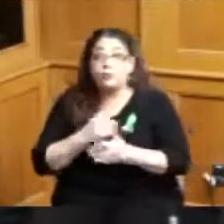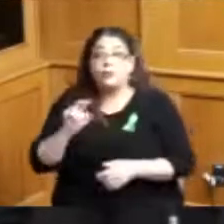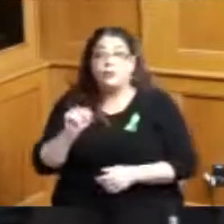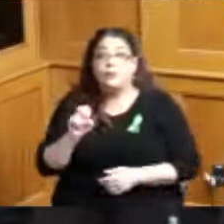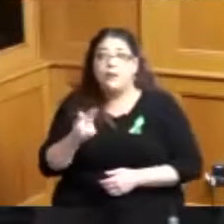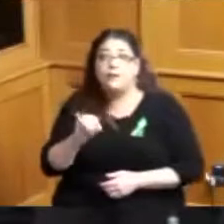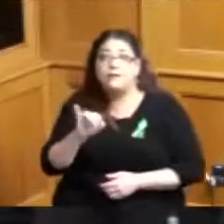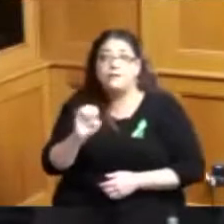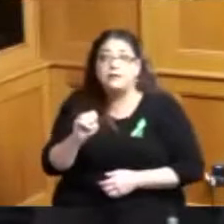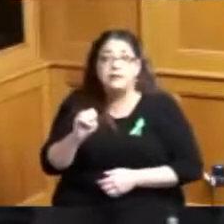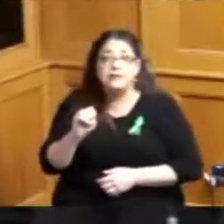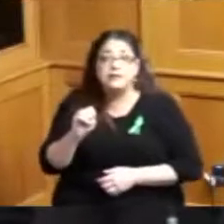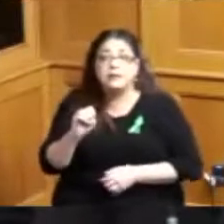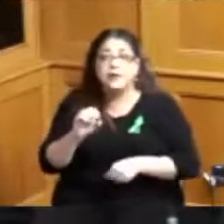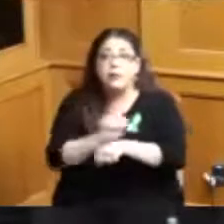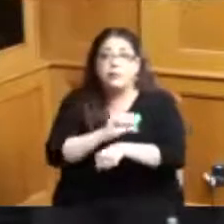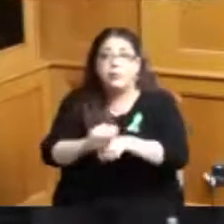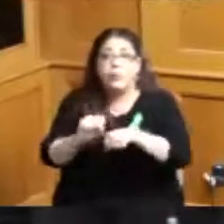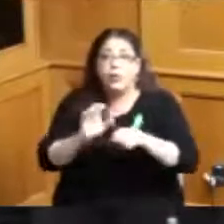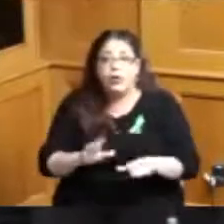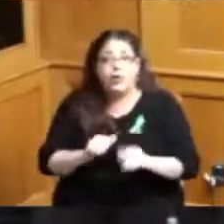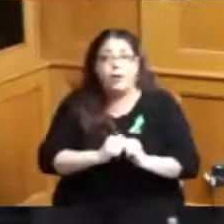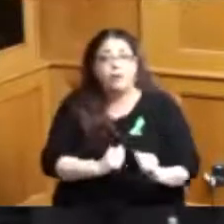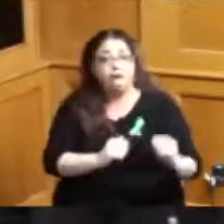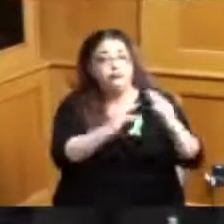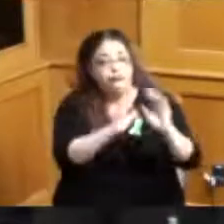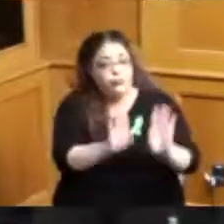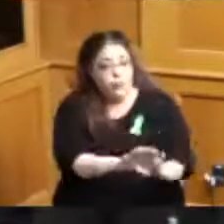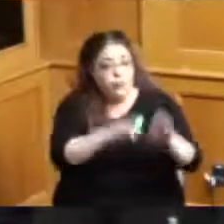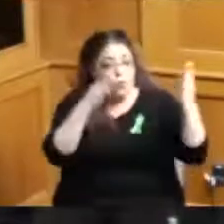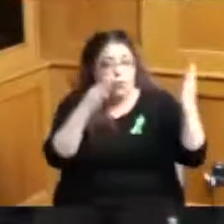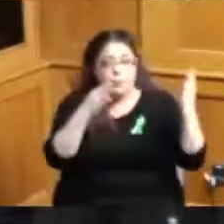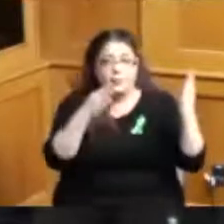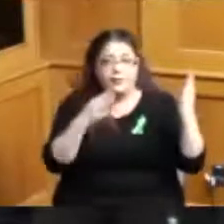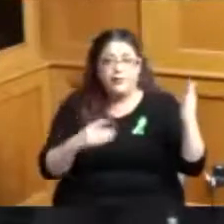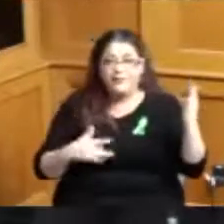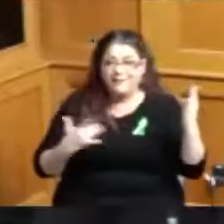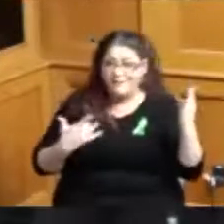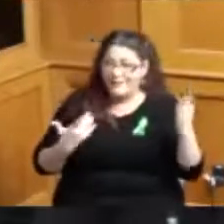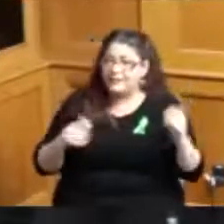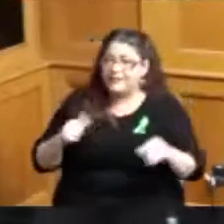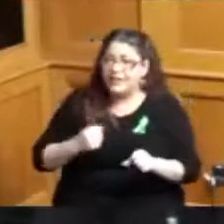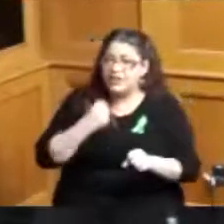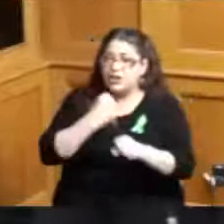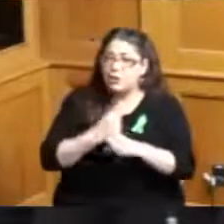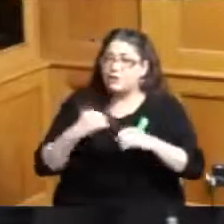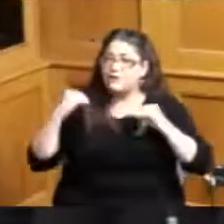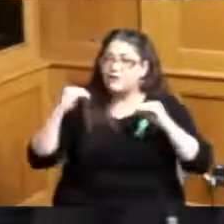opening a child care center because of at least a decade of teaching in the educational sector